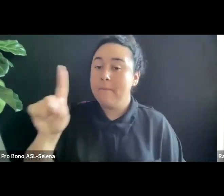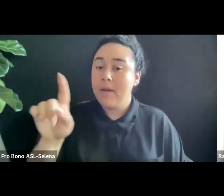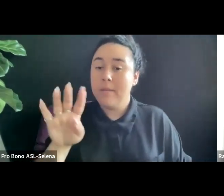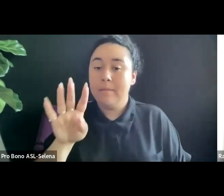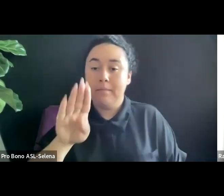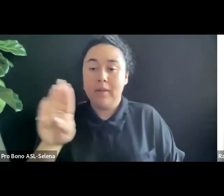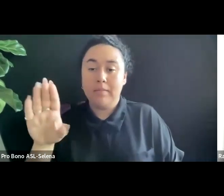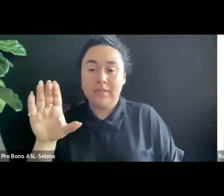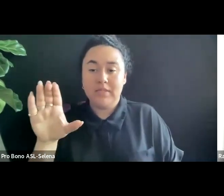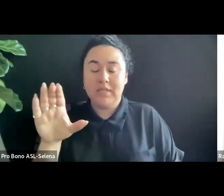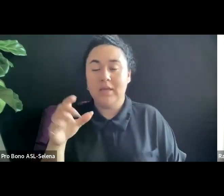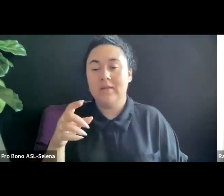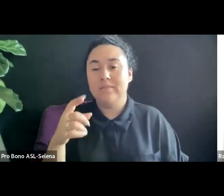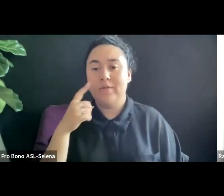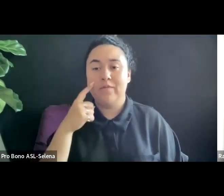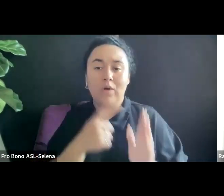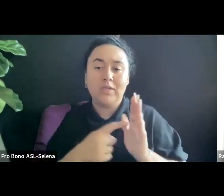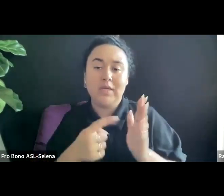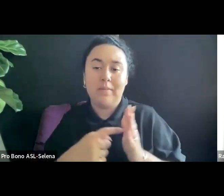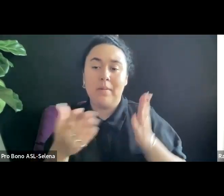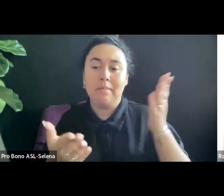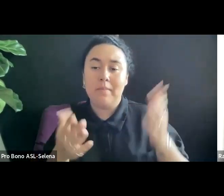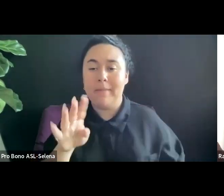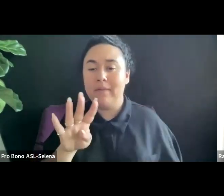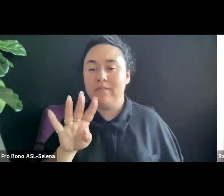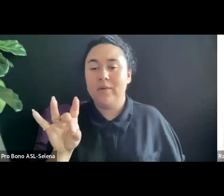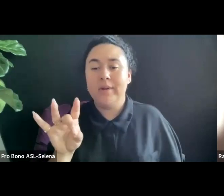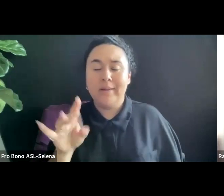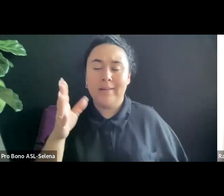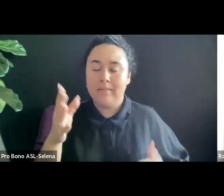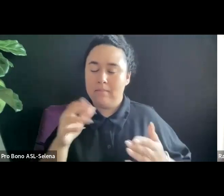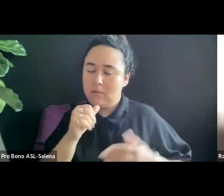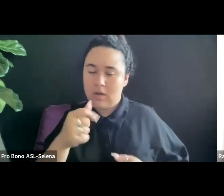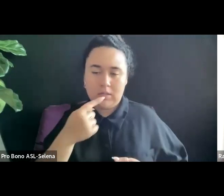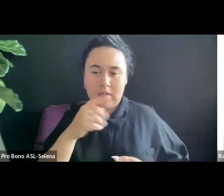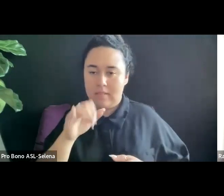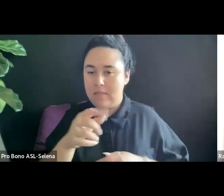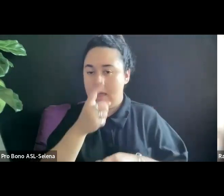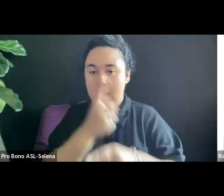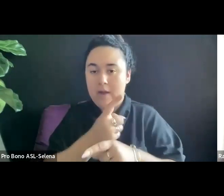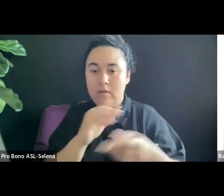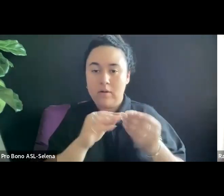I'M NOT SAYING THOSE ARE THE ACCURATE NUMBERS BUT THEY ARE DIFFERENT AND THAT'S WHAT I'M TRYING TO